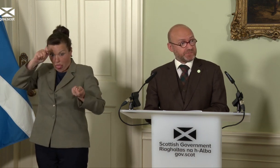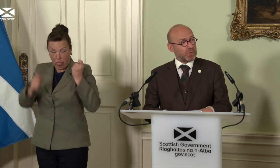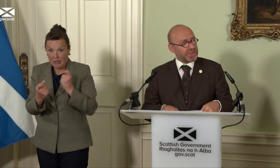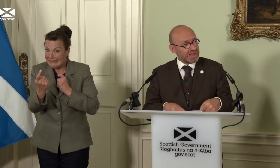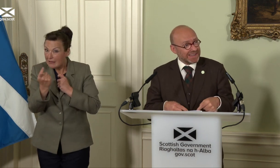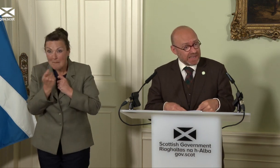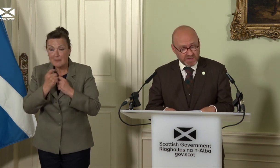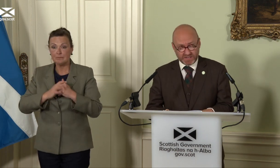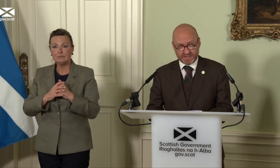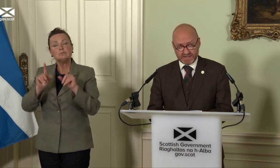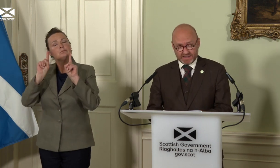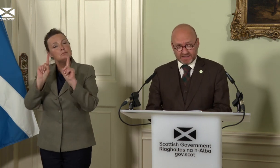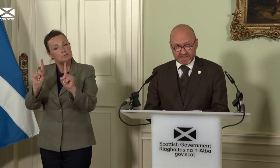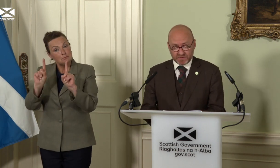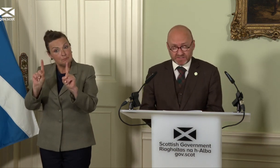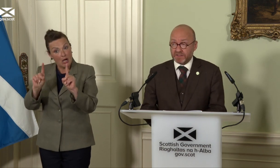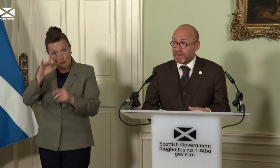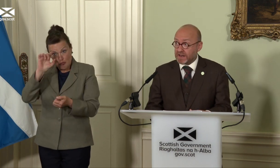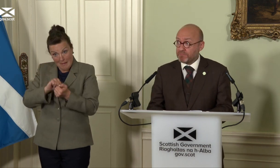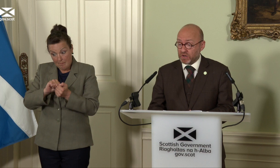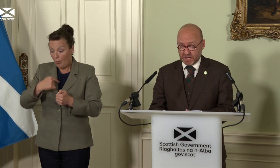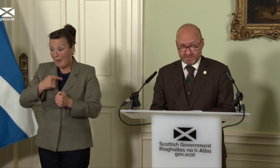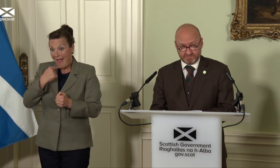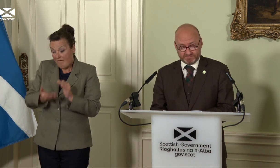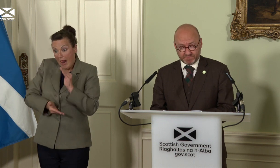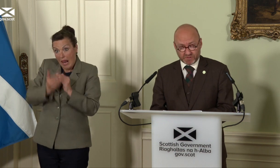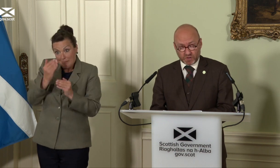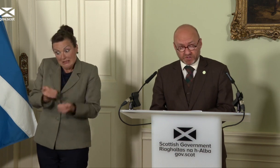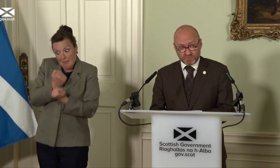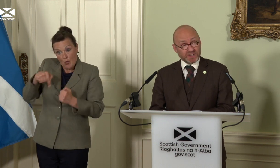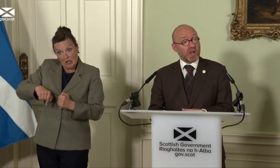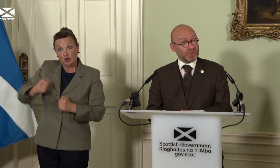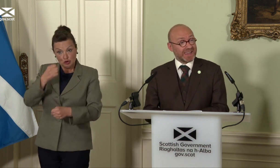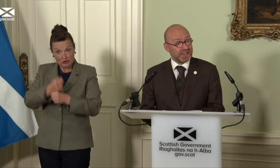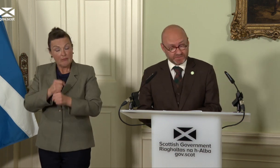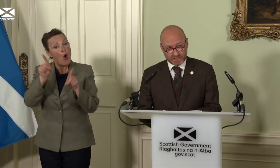Now, with the limited levers and finite budget the Scottish Government currently has available,